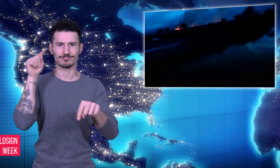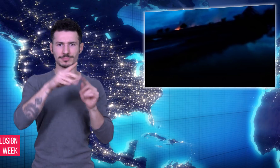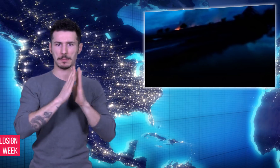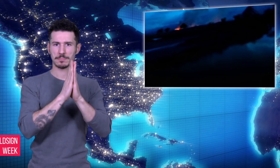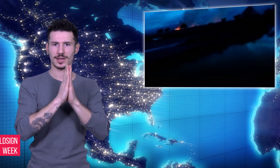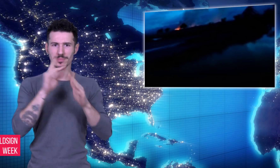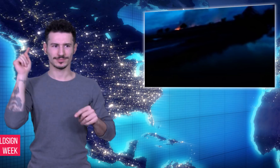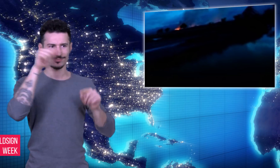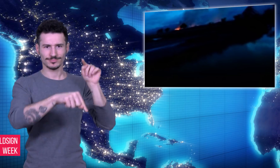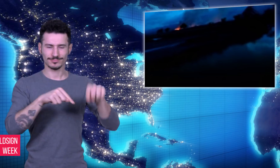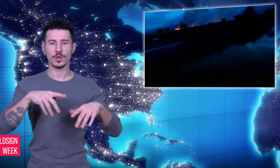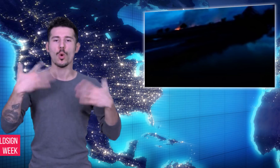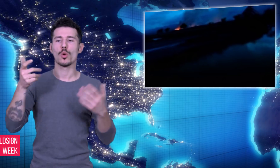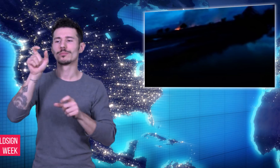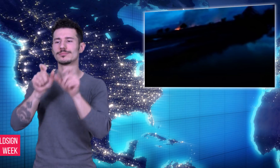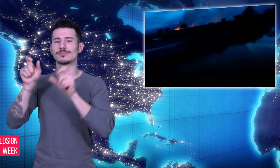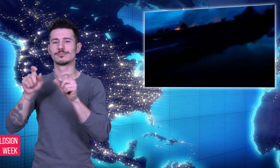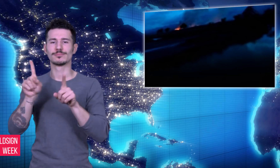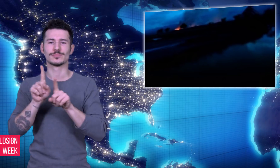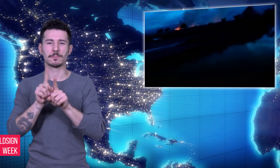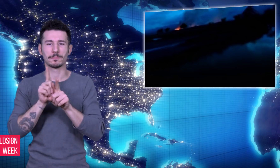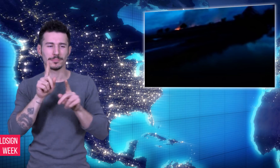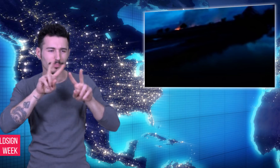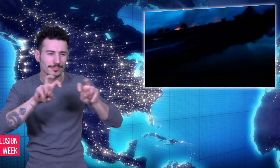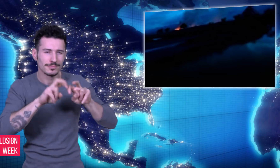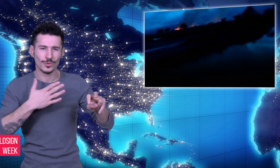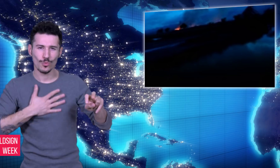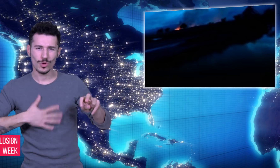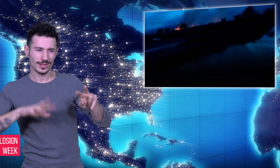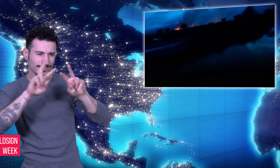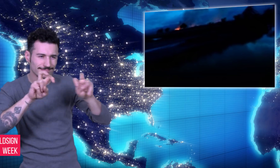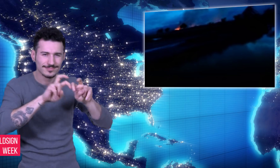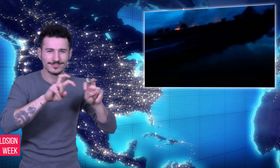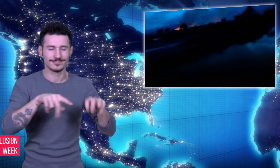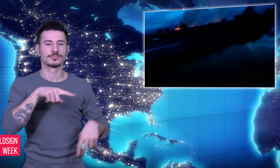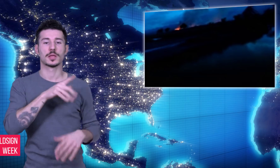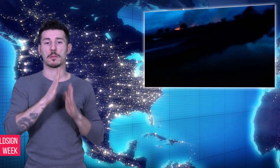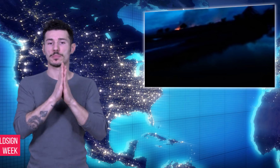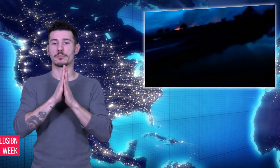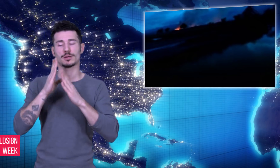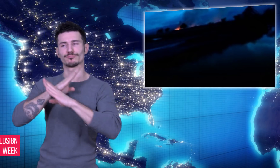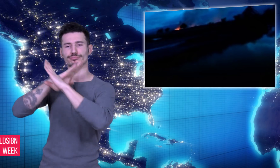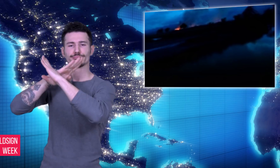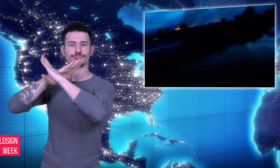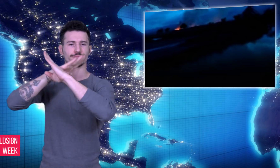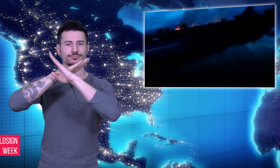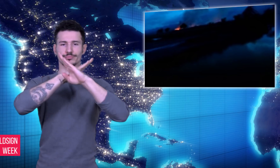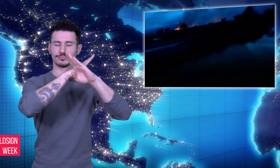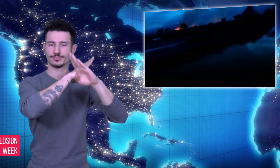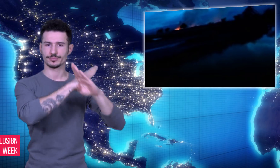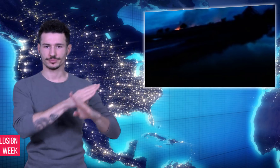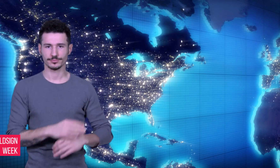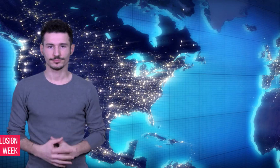refused to allow independent investigations.